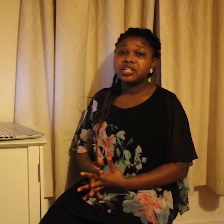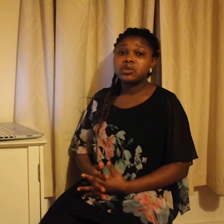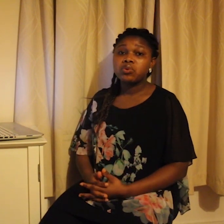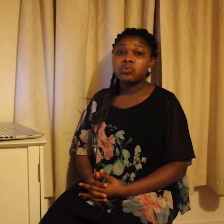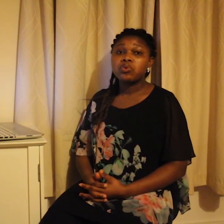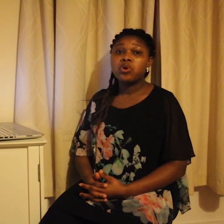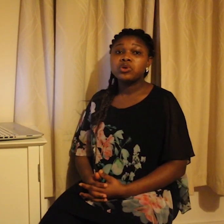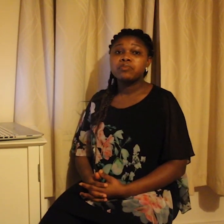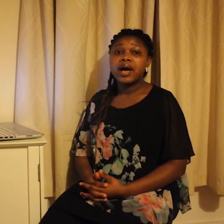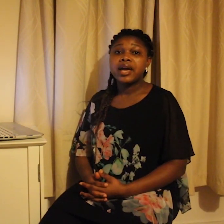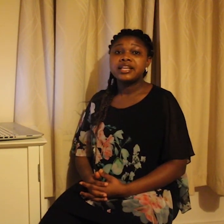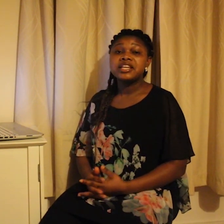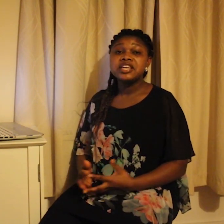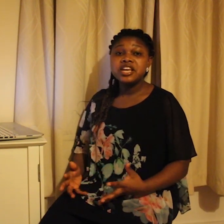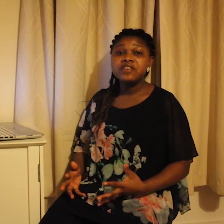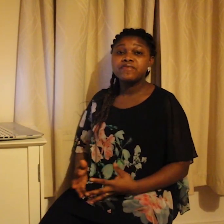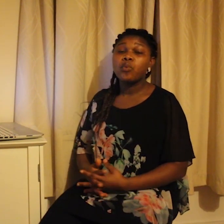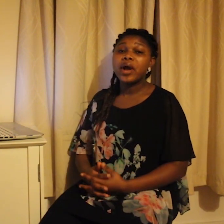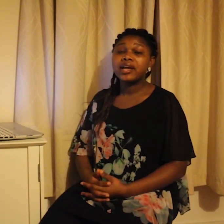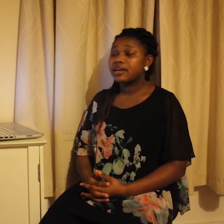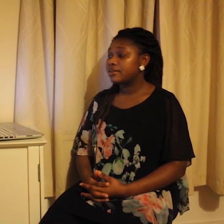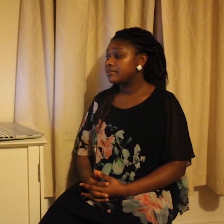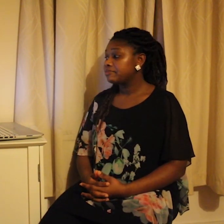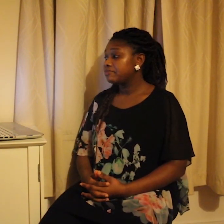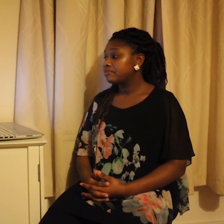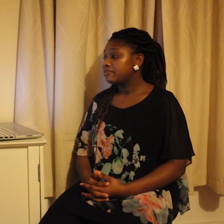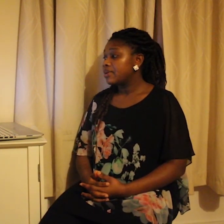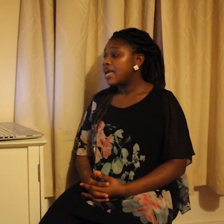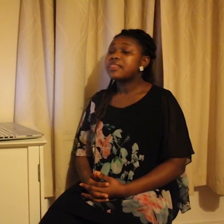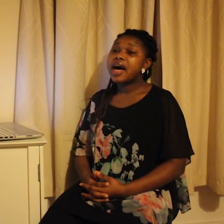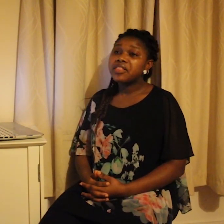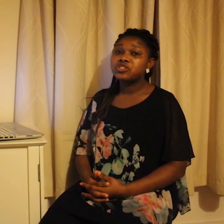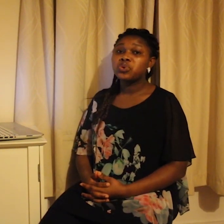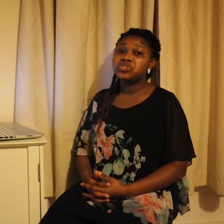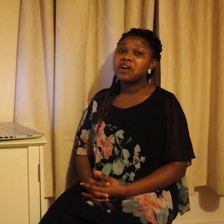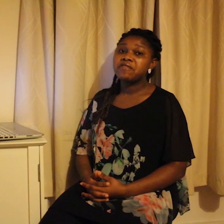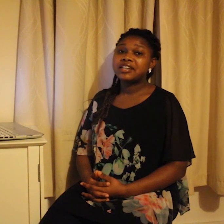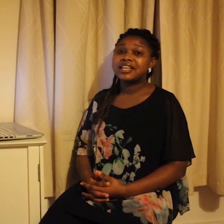is caused by the need for work, and other social